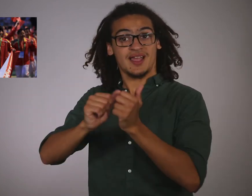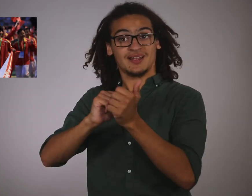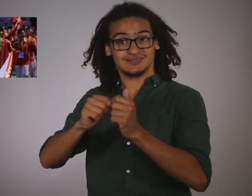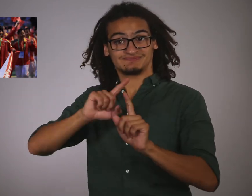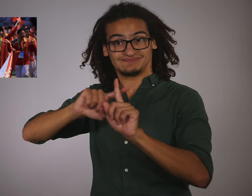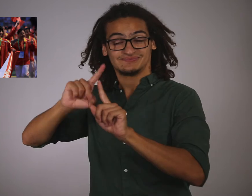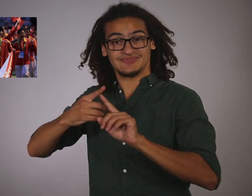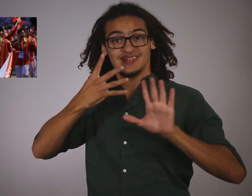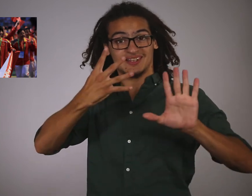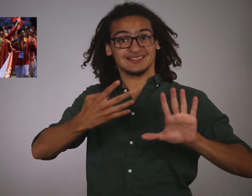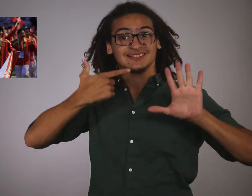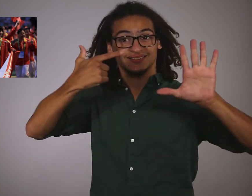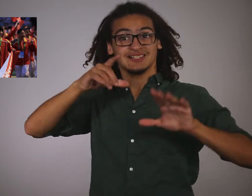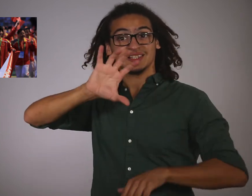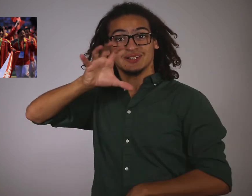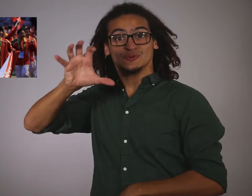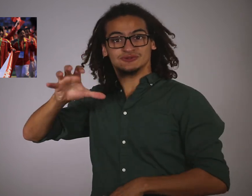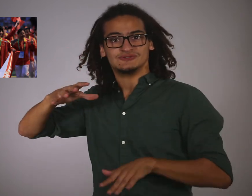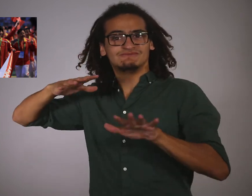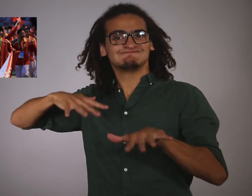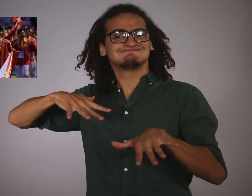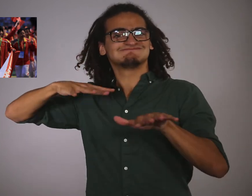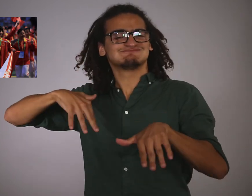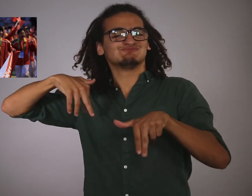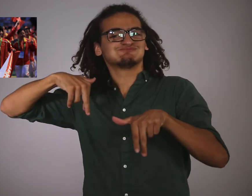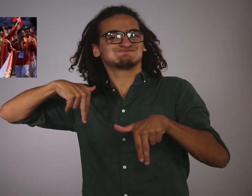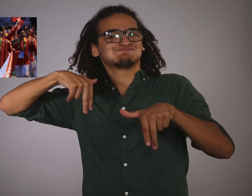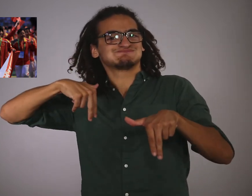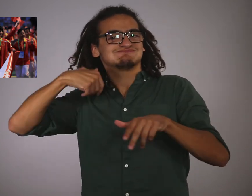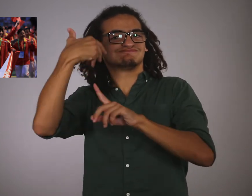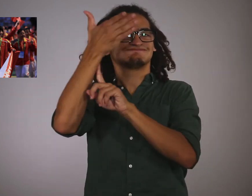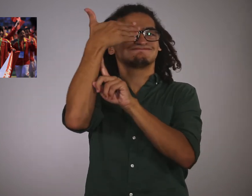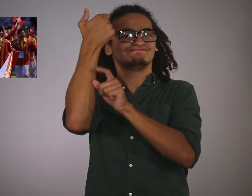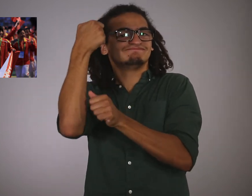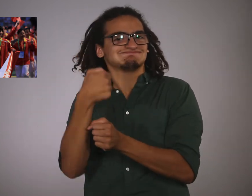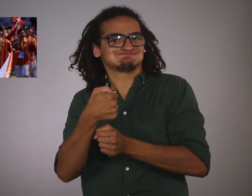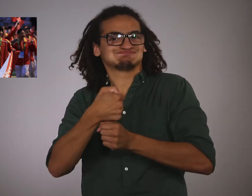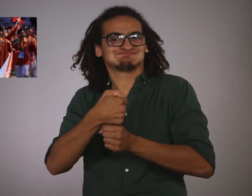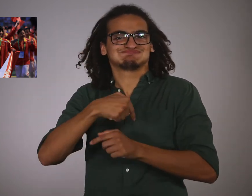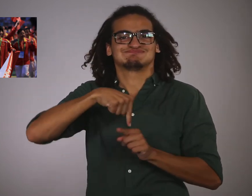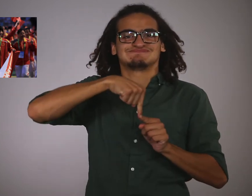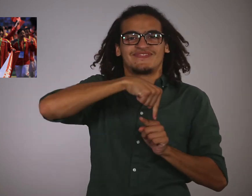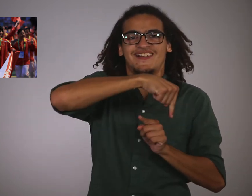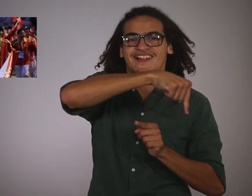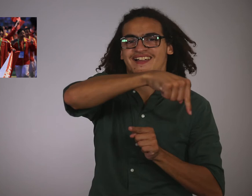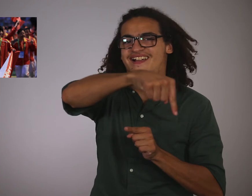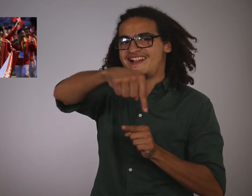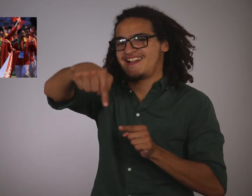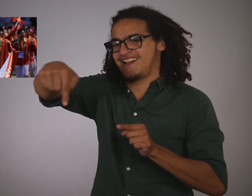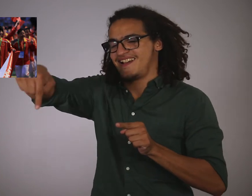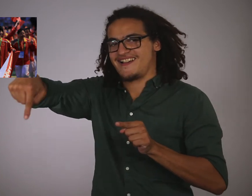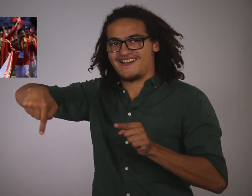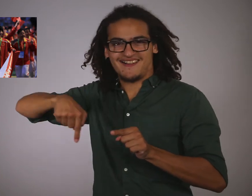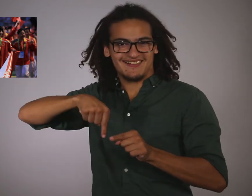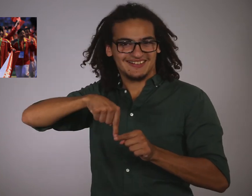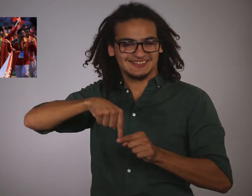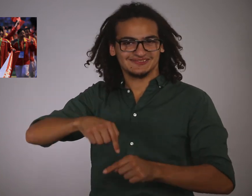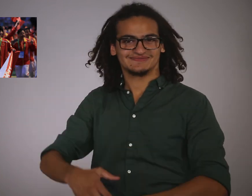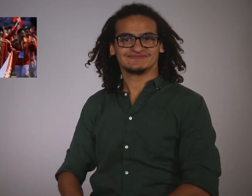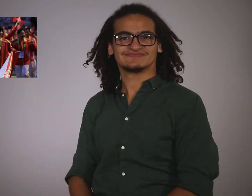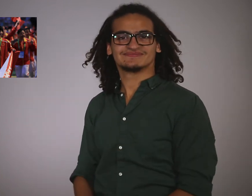Athletes from 97 countries marched around the stadium carrying their flags.